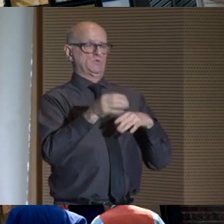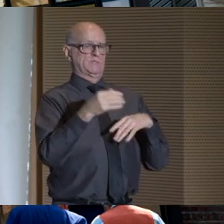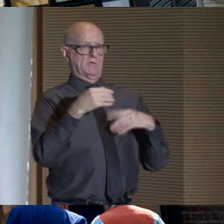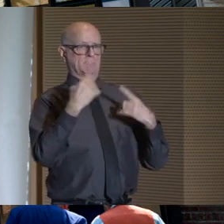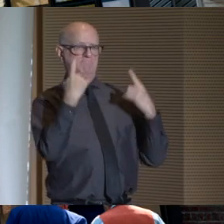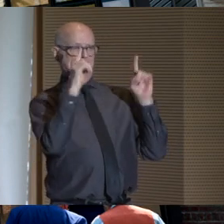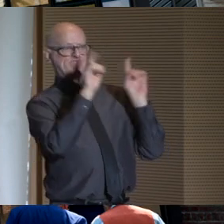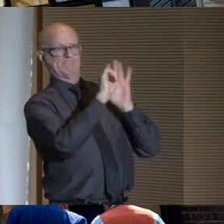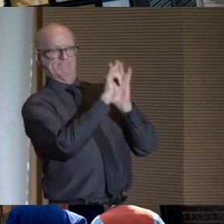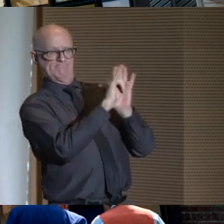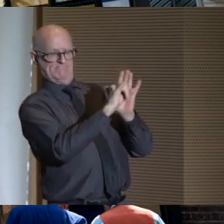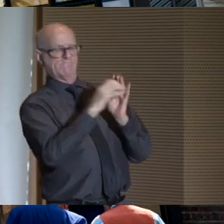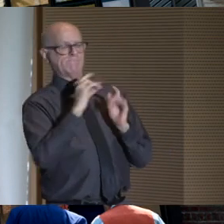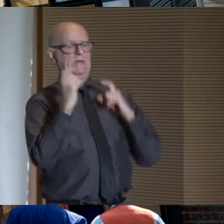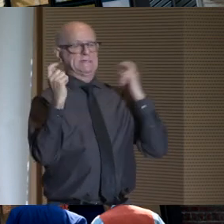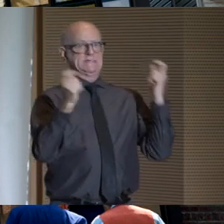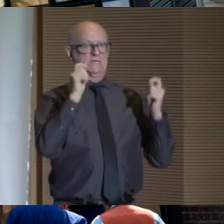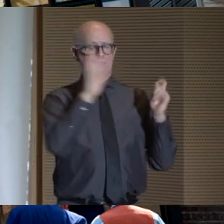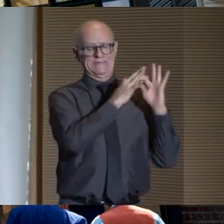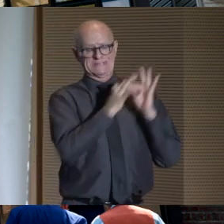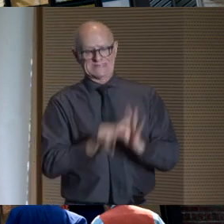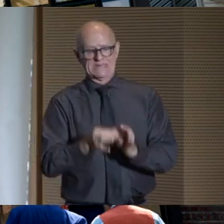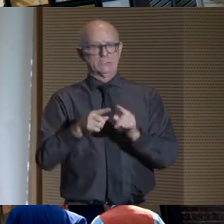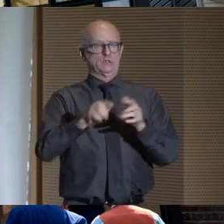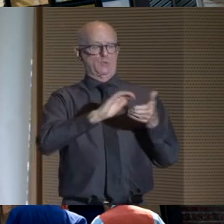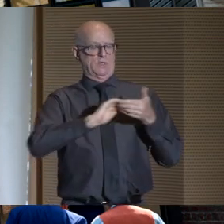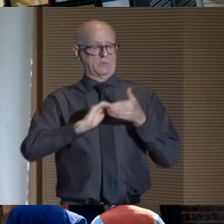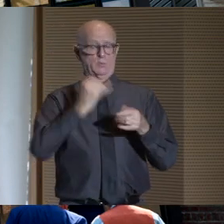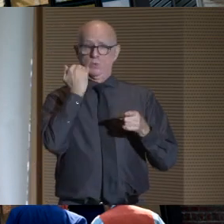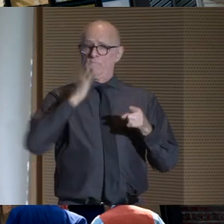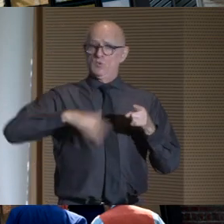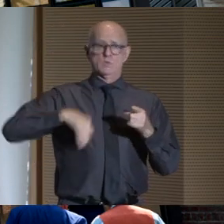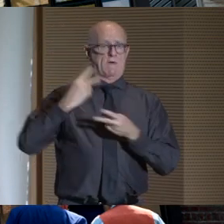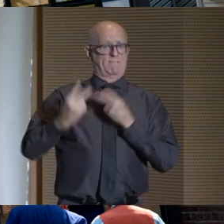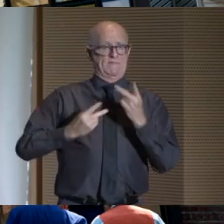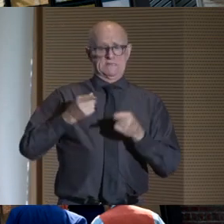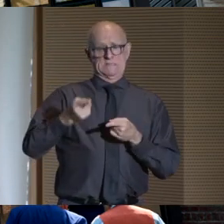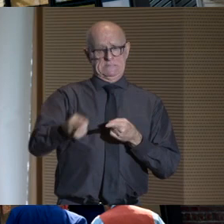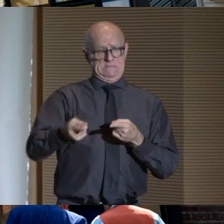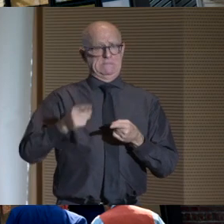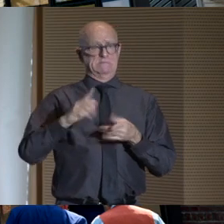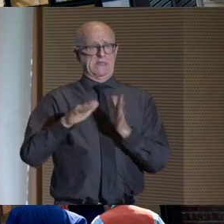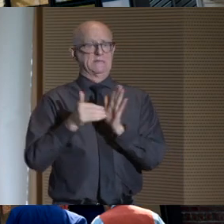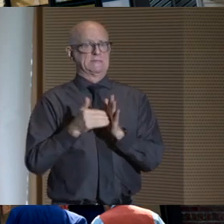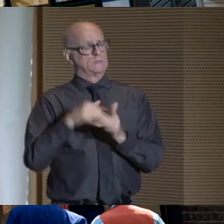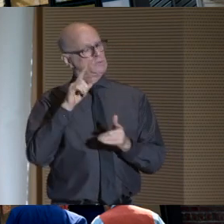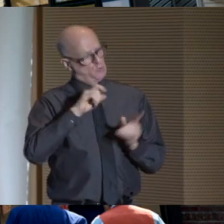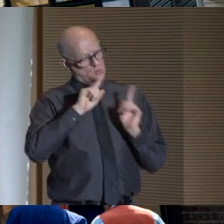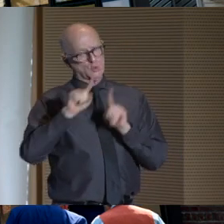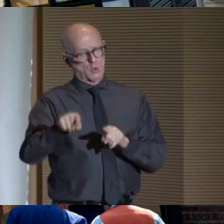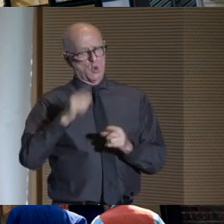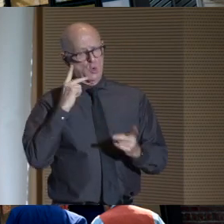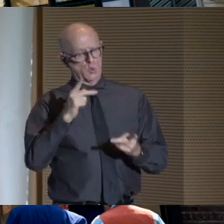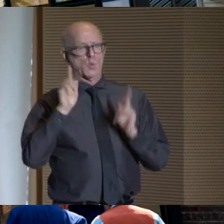and celebrate his connection to the community that he loved. And if you have not been to the center, you have to go.